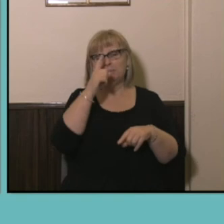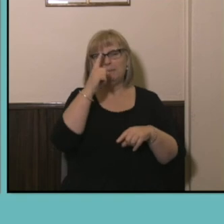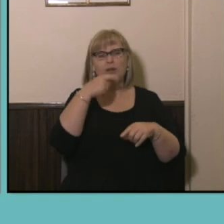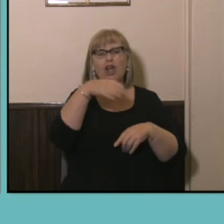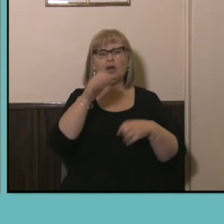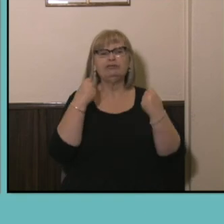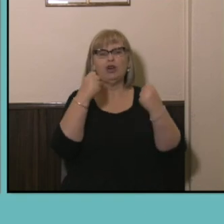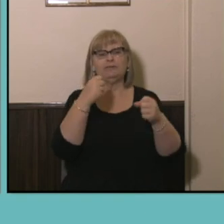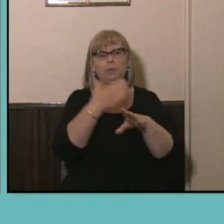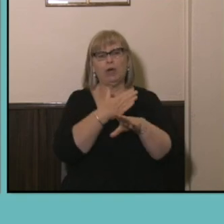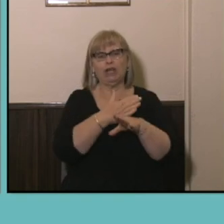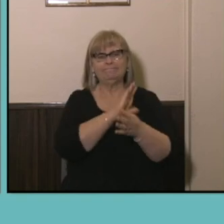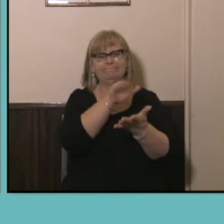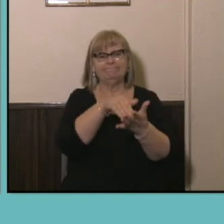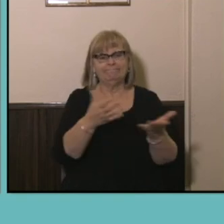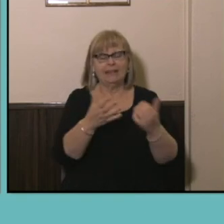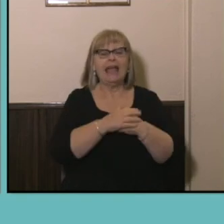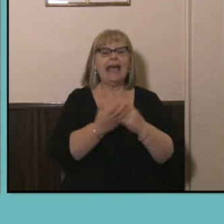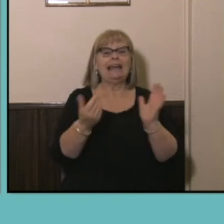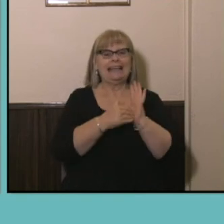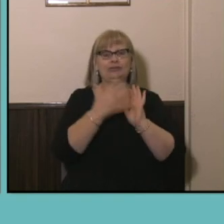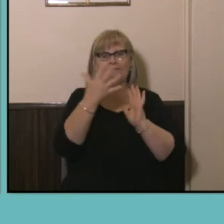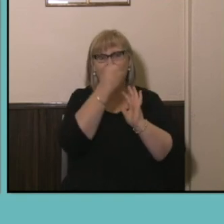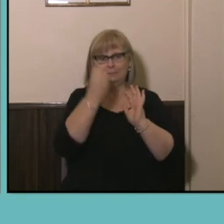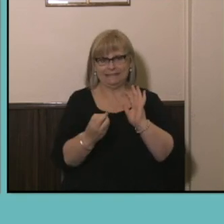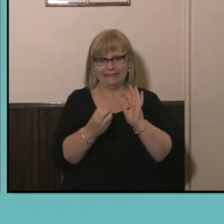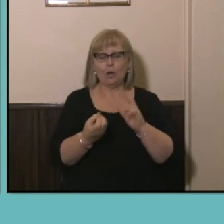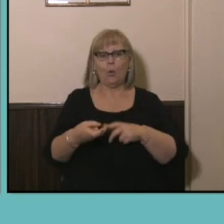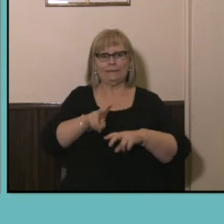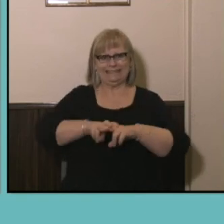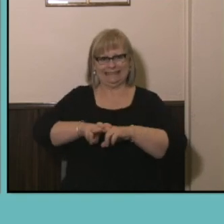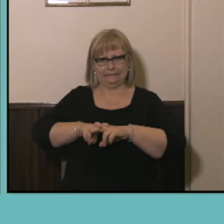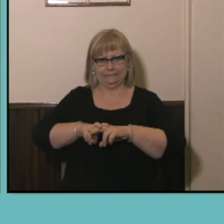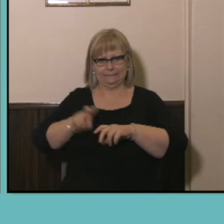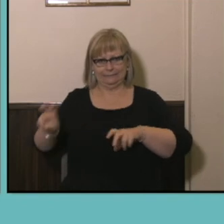to work and an extra five percent were passengers in those cars and that was